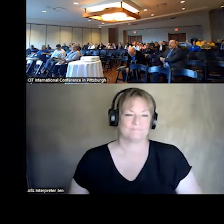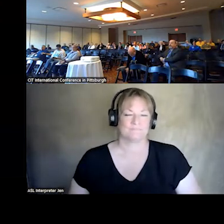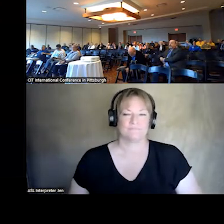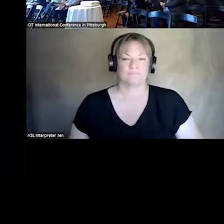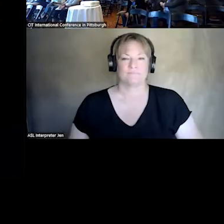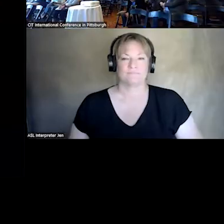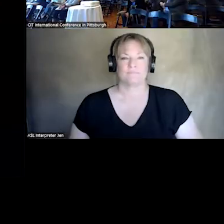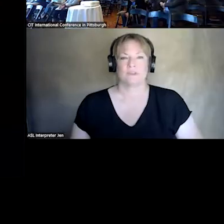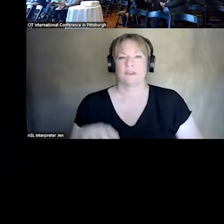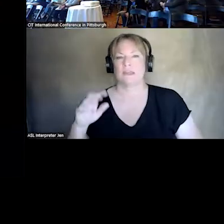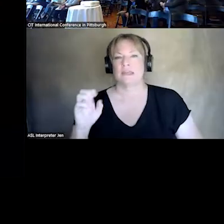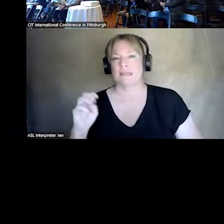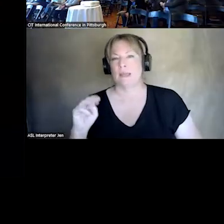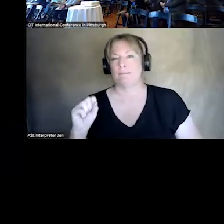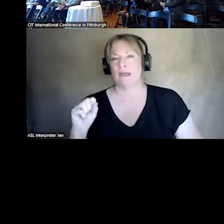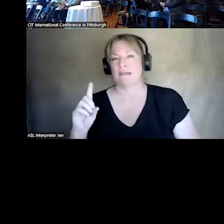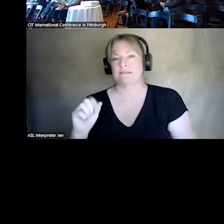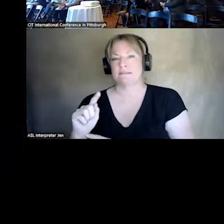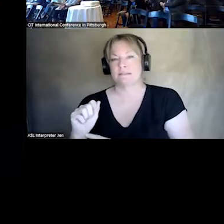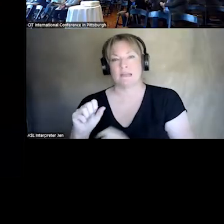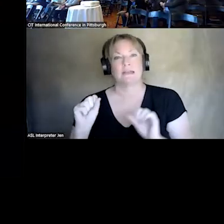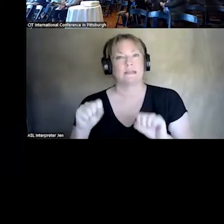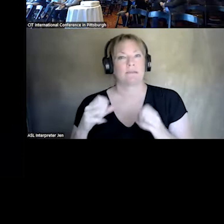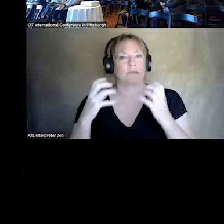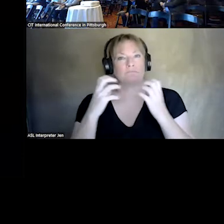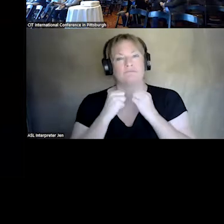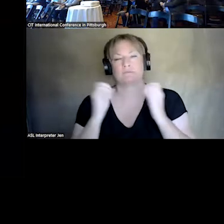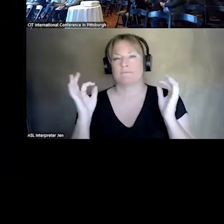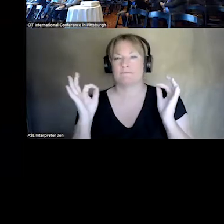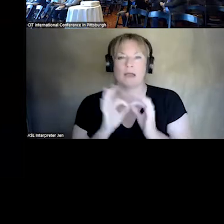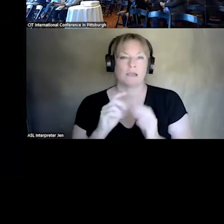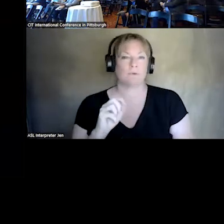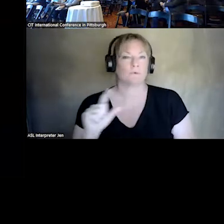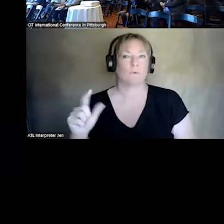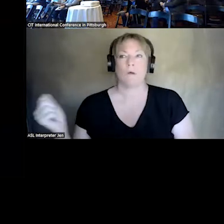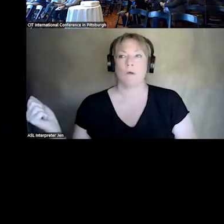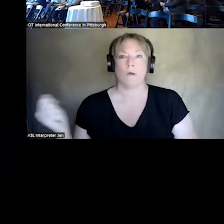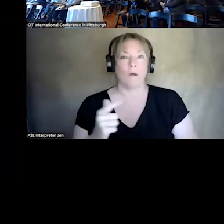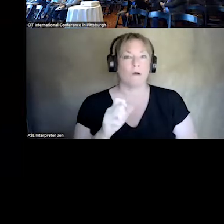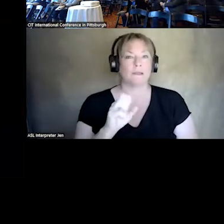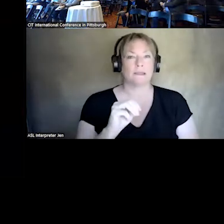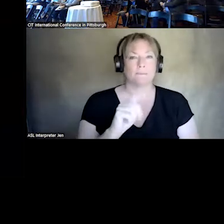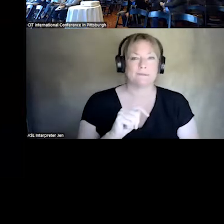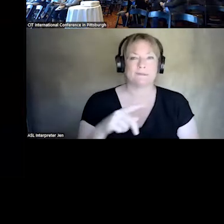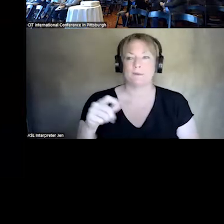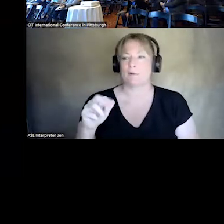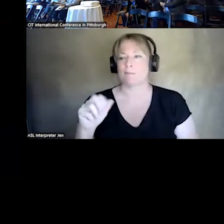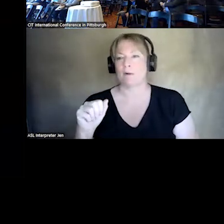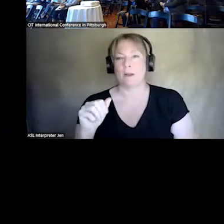EMS DATA CAN BE A VALUABLE TOOL. EVERY PARAMEDIC OR EMT, IS REQUIRED TO PROVIDE PATIENT CARE